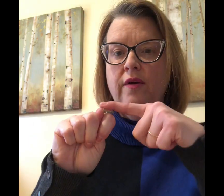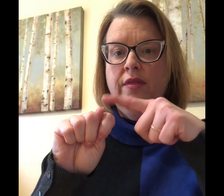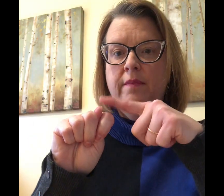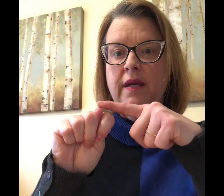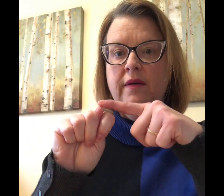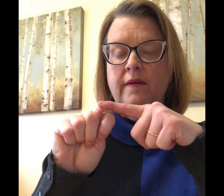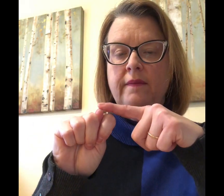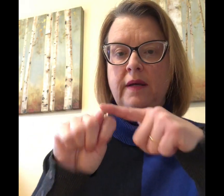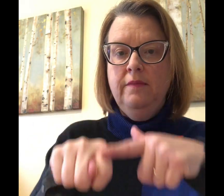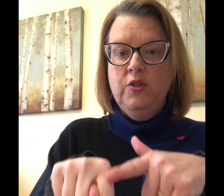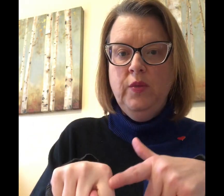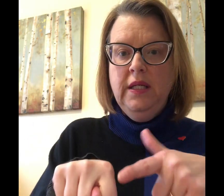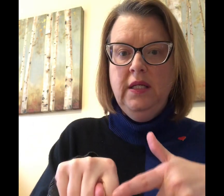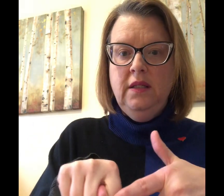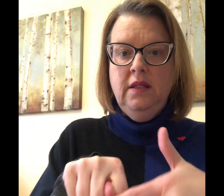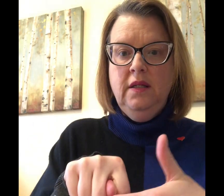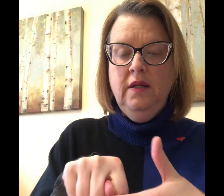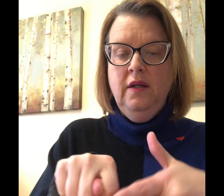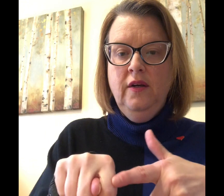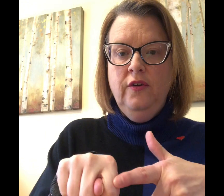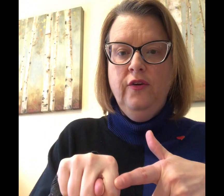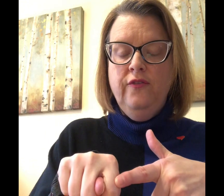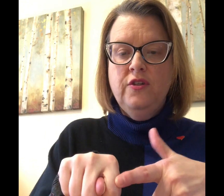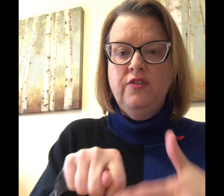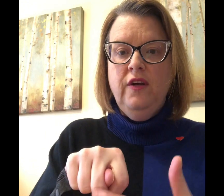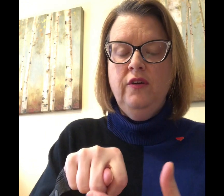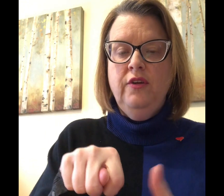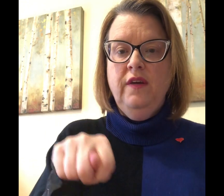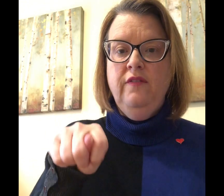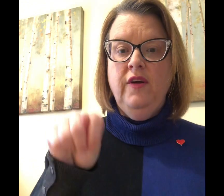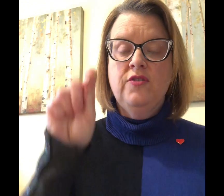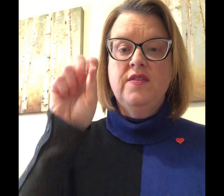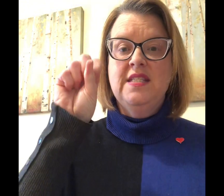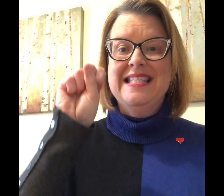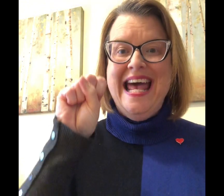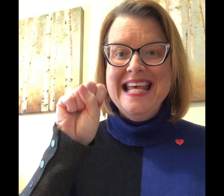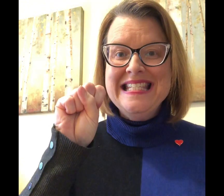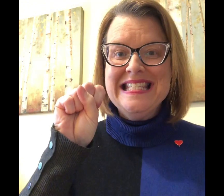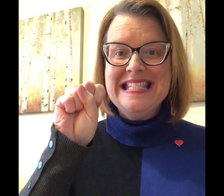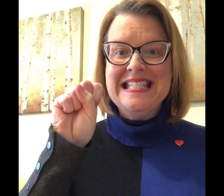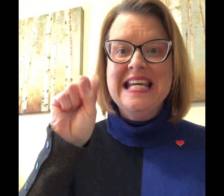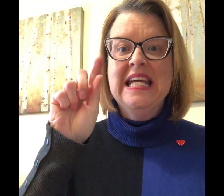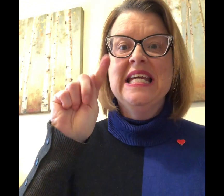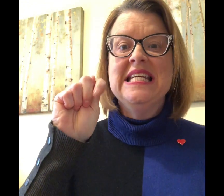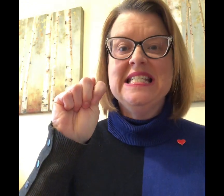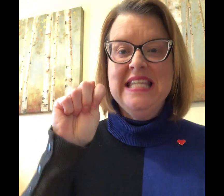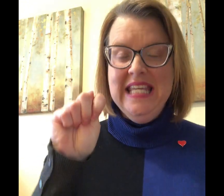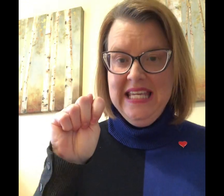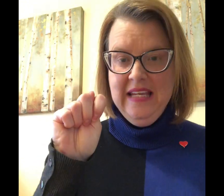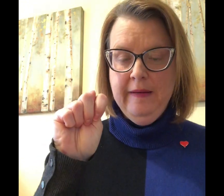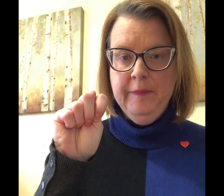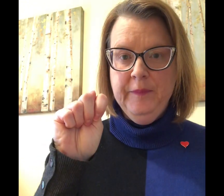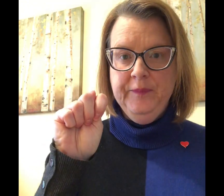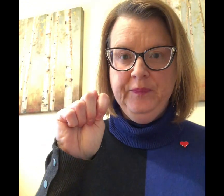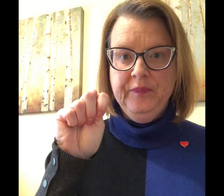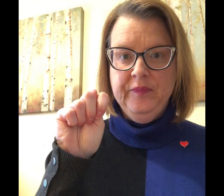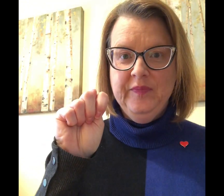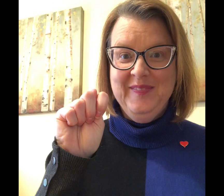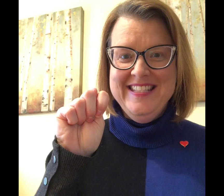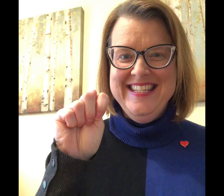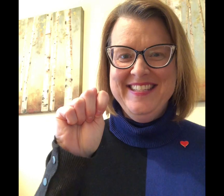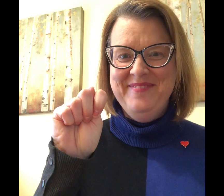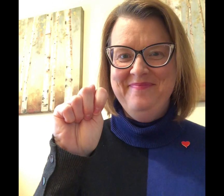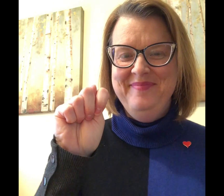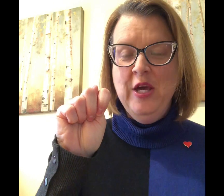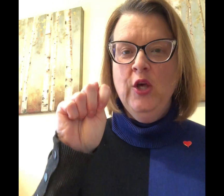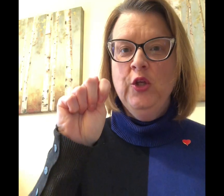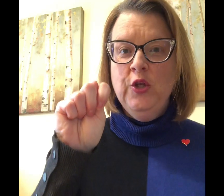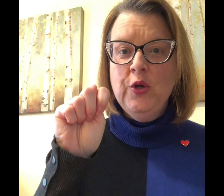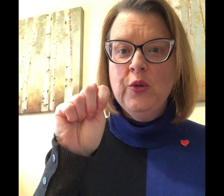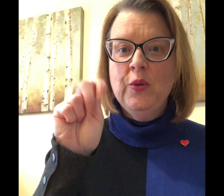thumb here in between your first finger and your ring finger so this is S, T. U